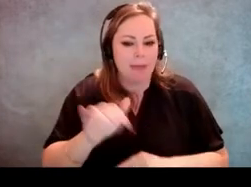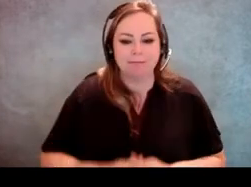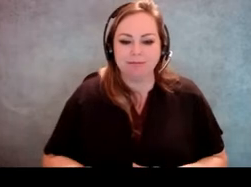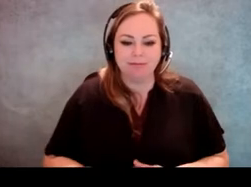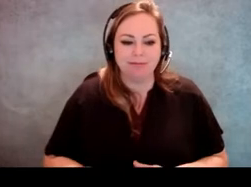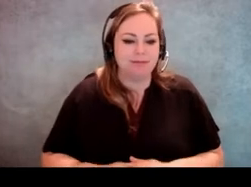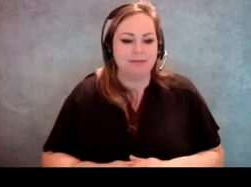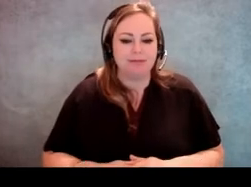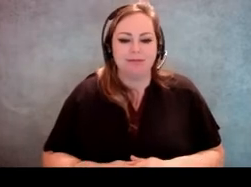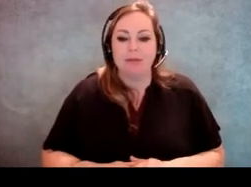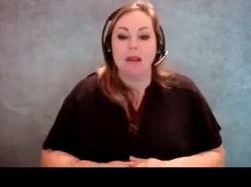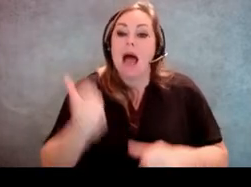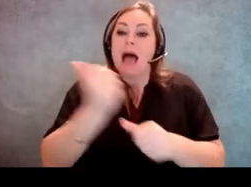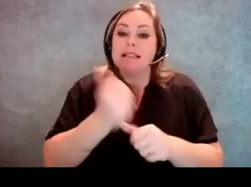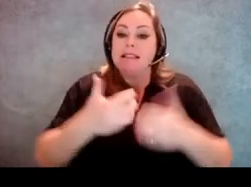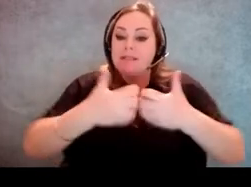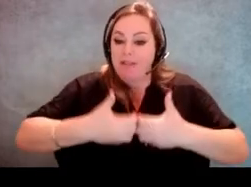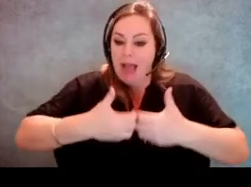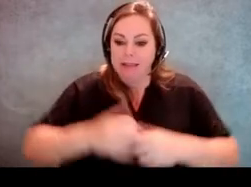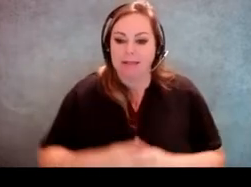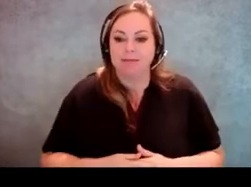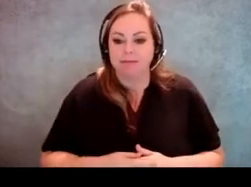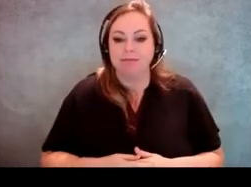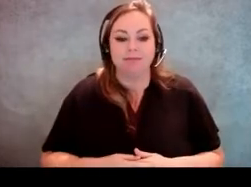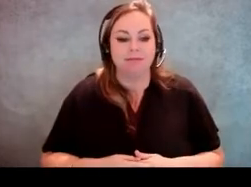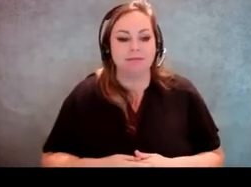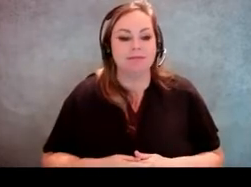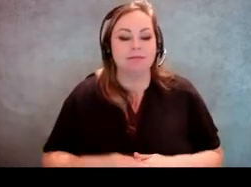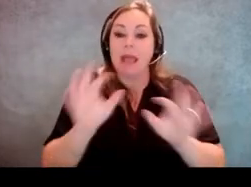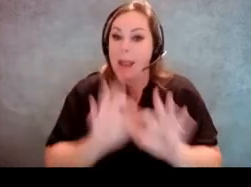Assistive devices, this is important stuff.